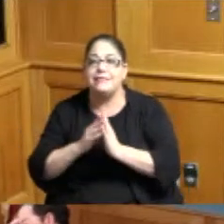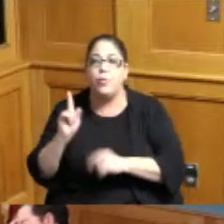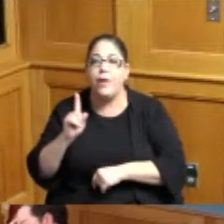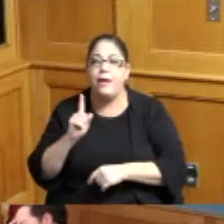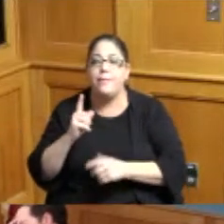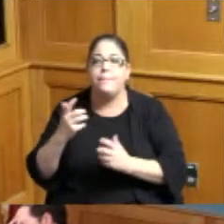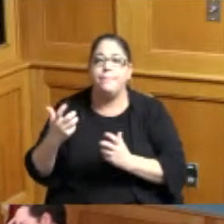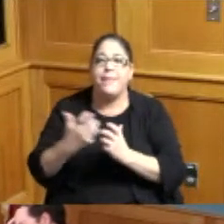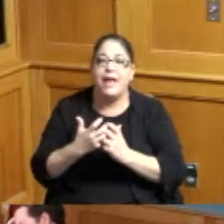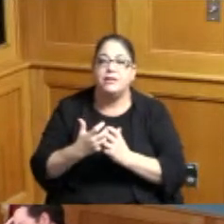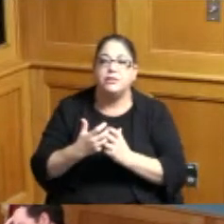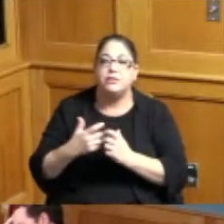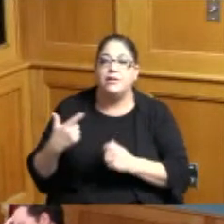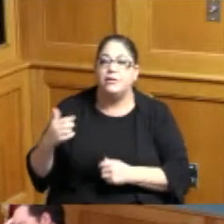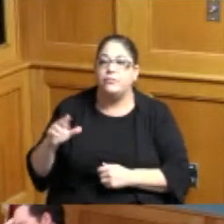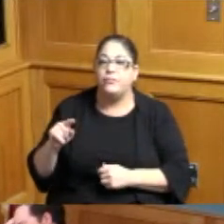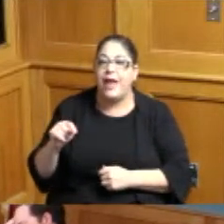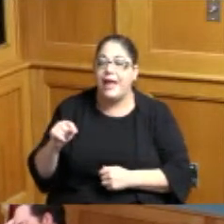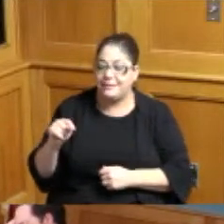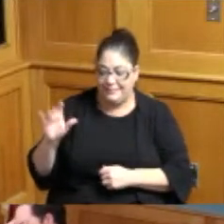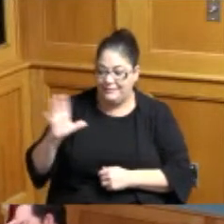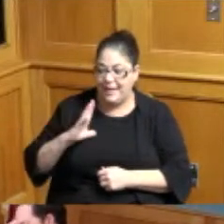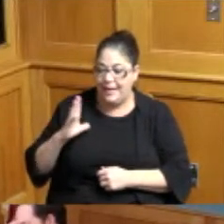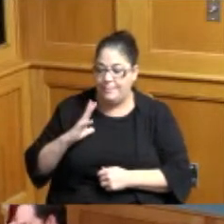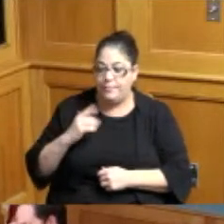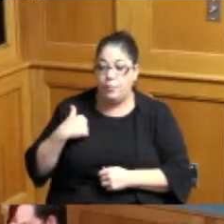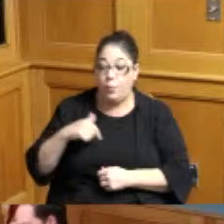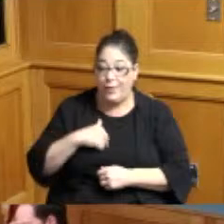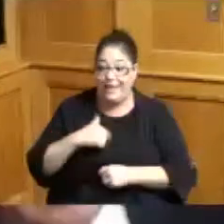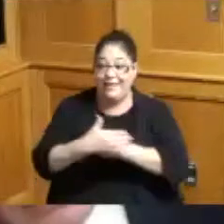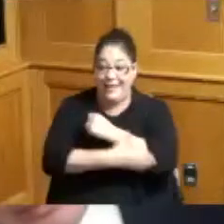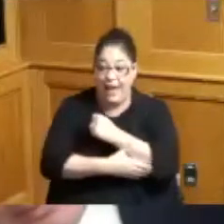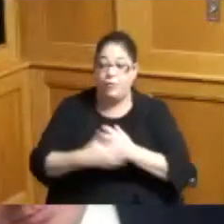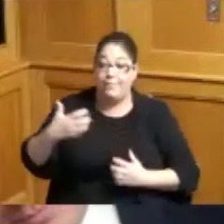from not where the grant is coming from the the count we actually the county is matching some